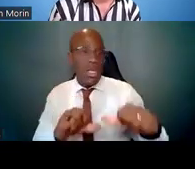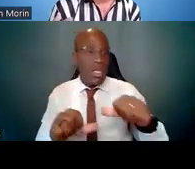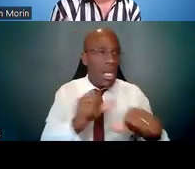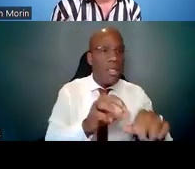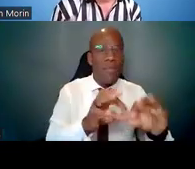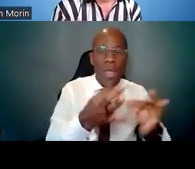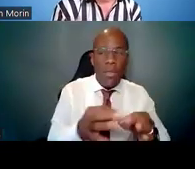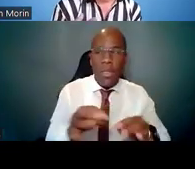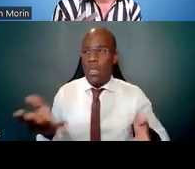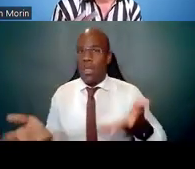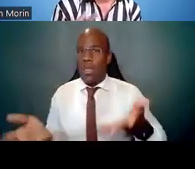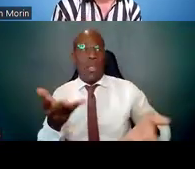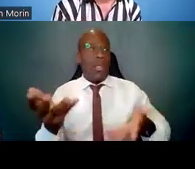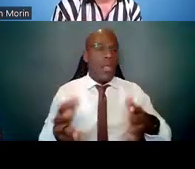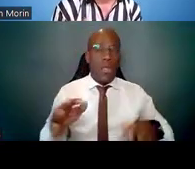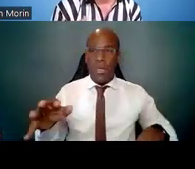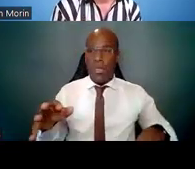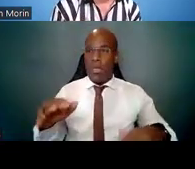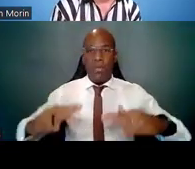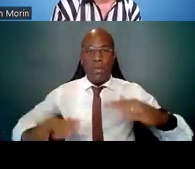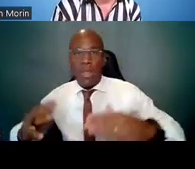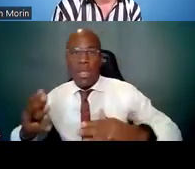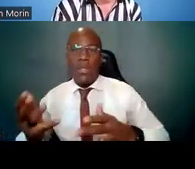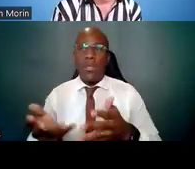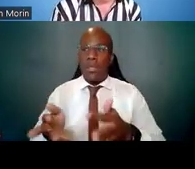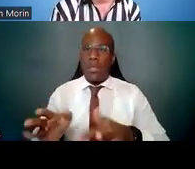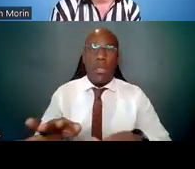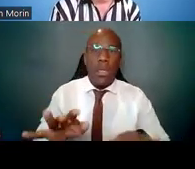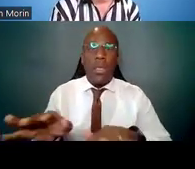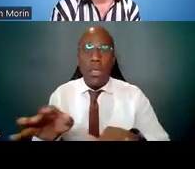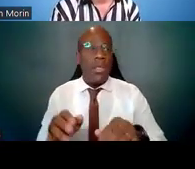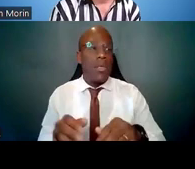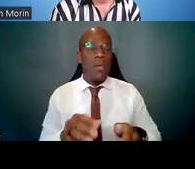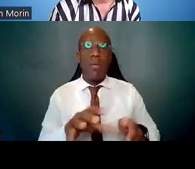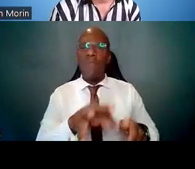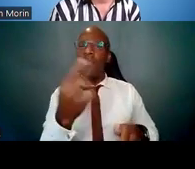find someone that you feel has been successful in that. So by all means,